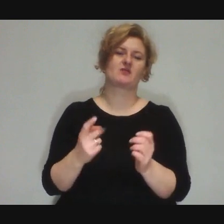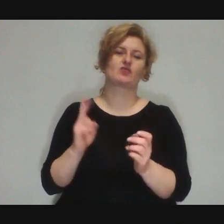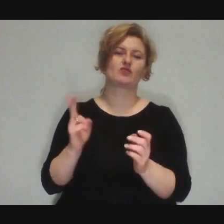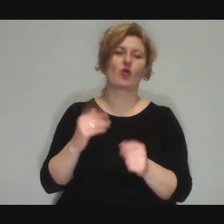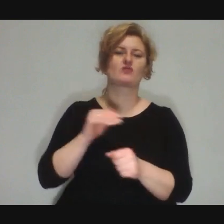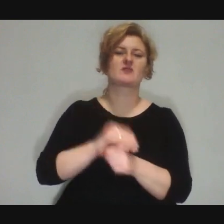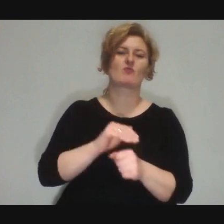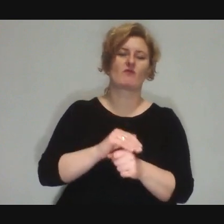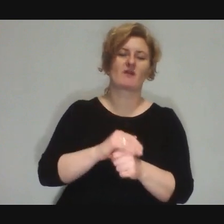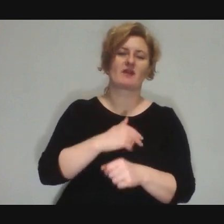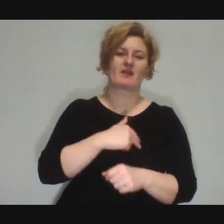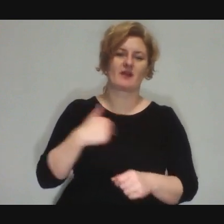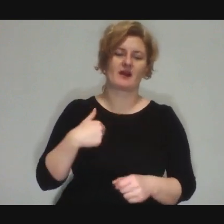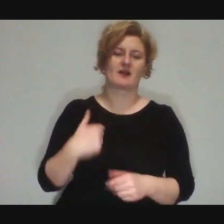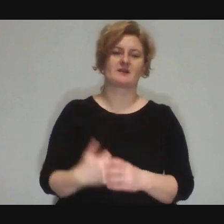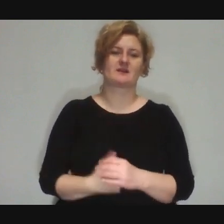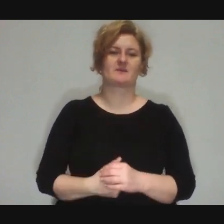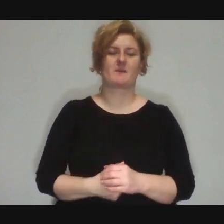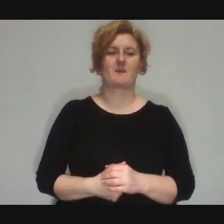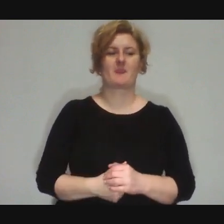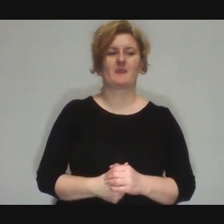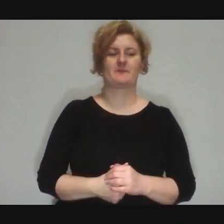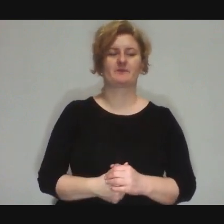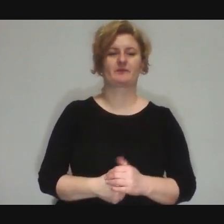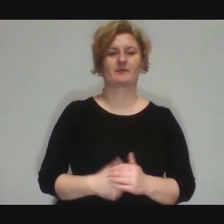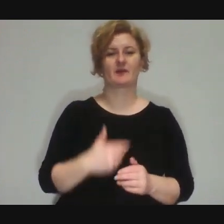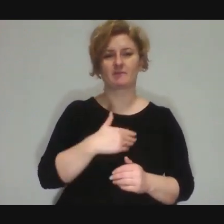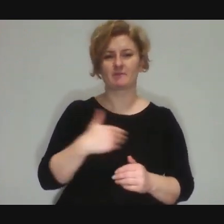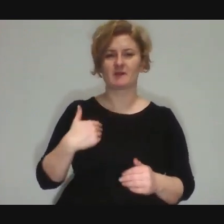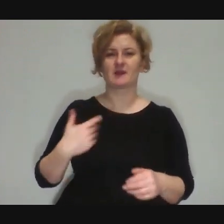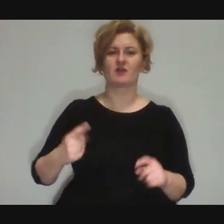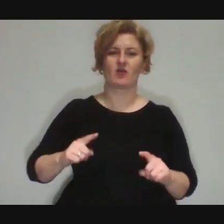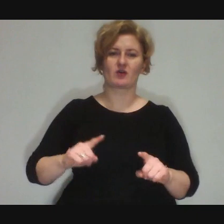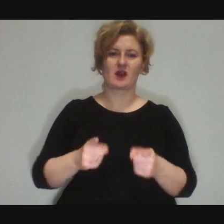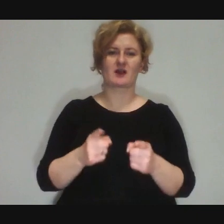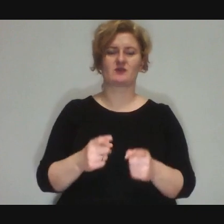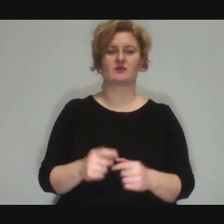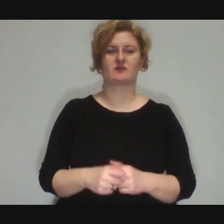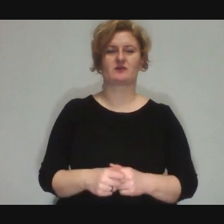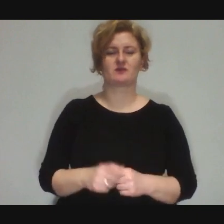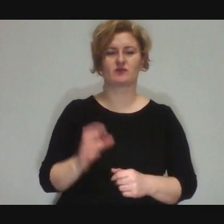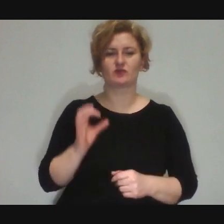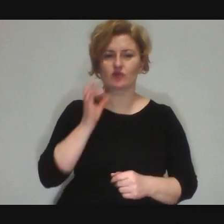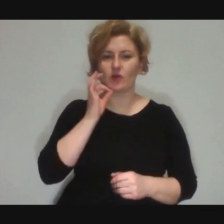or we said internally in the organisation "OK, we'll do it like this, we'll have a show at the end!".